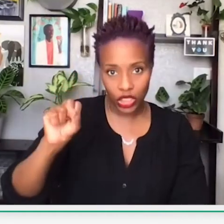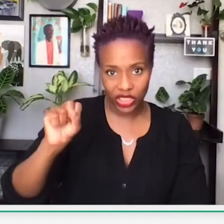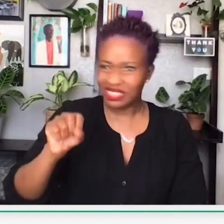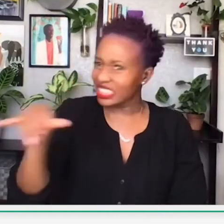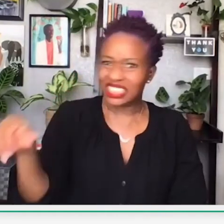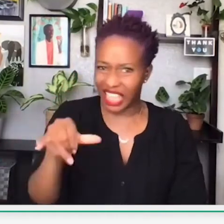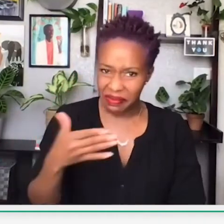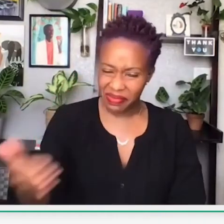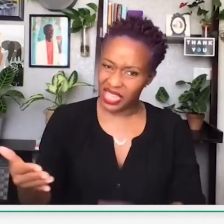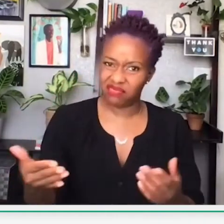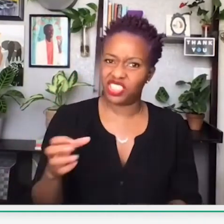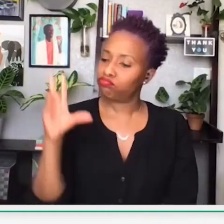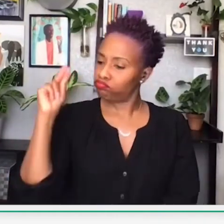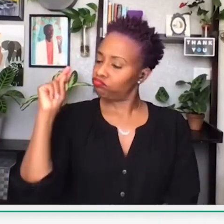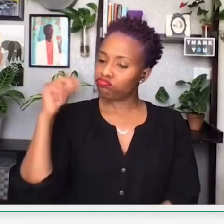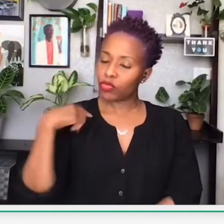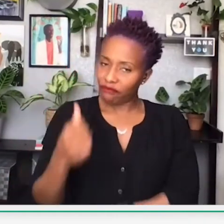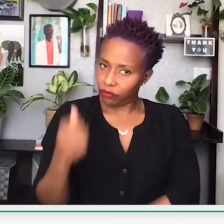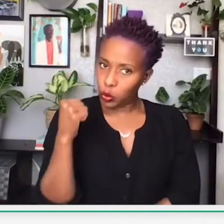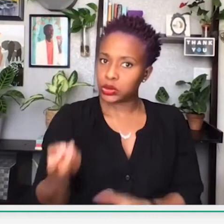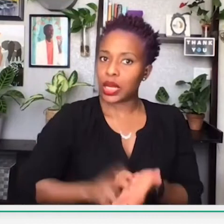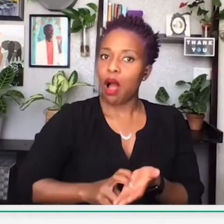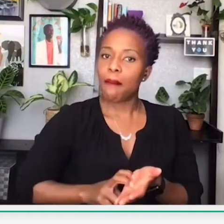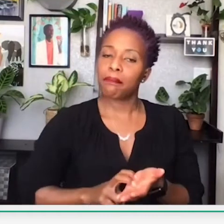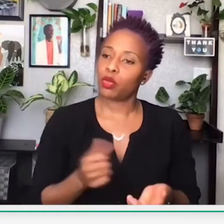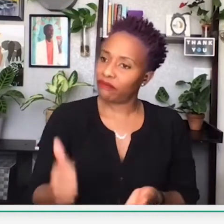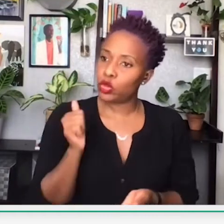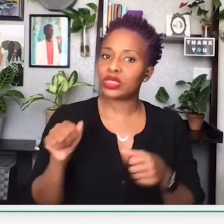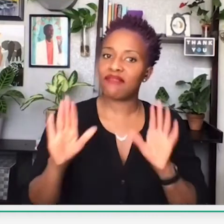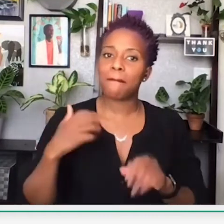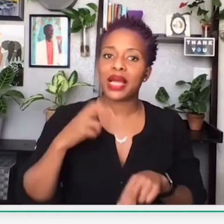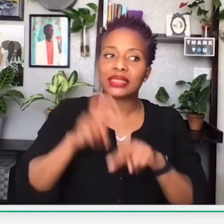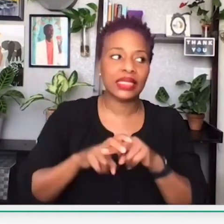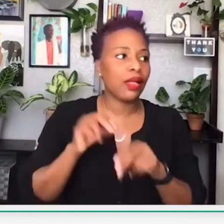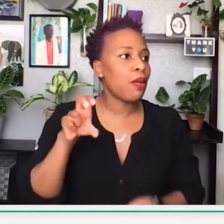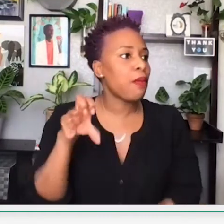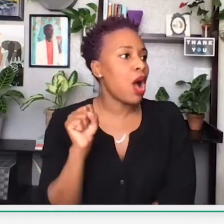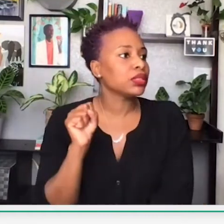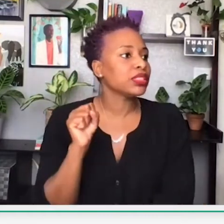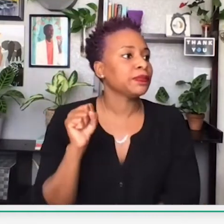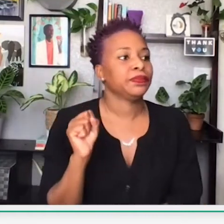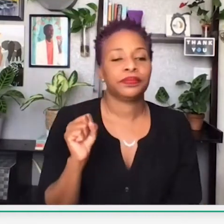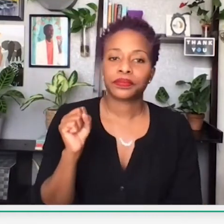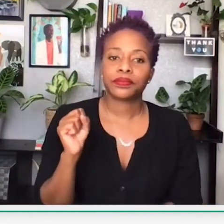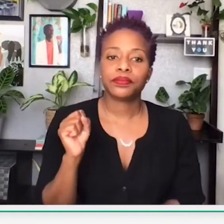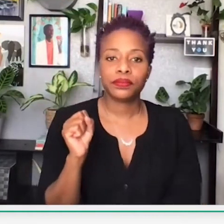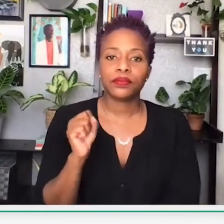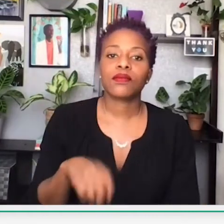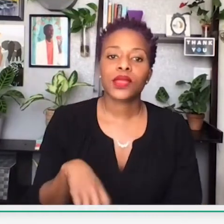But then the same situation took place with Rosa Parks, who refused to give up her seat on the bus.